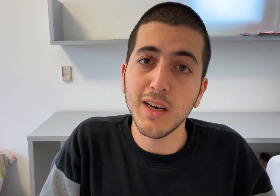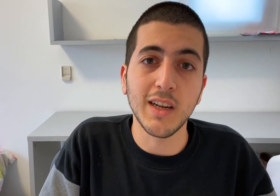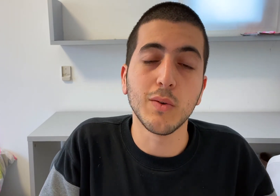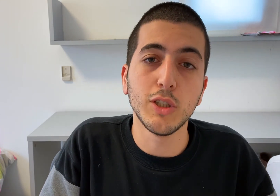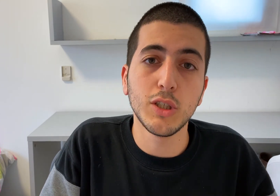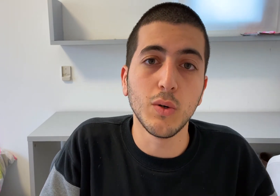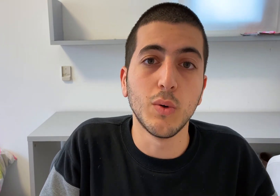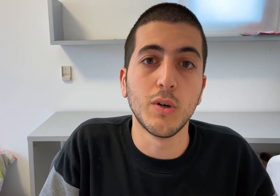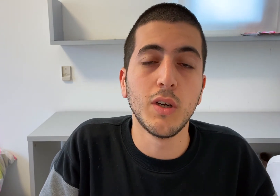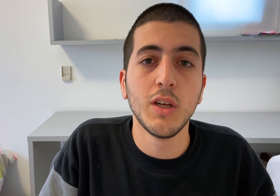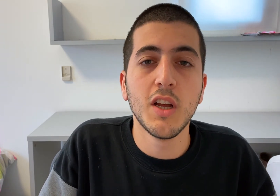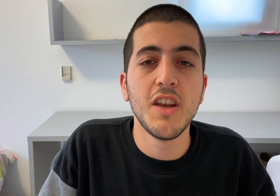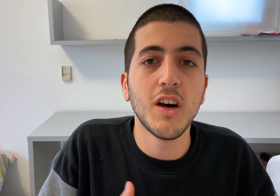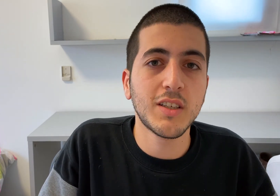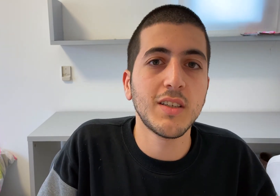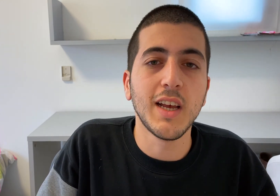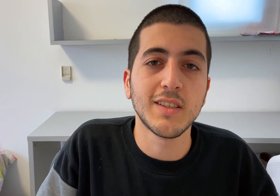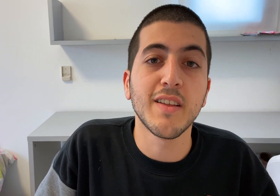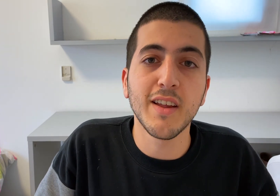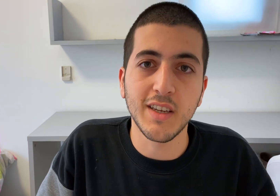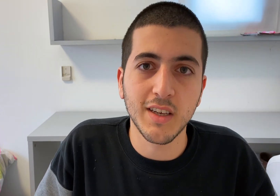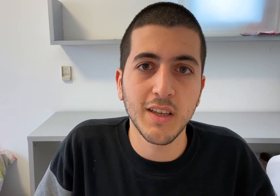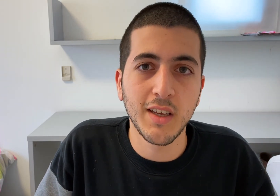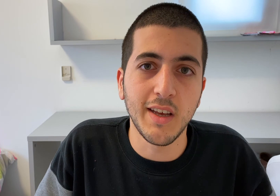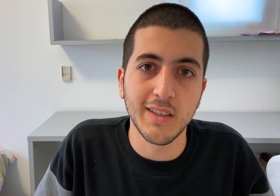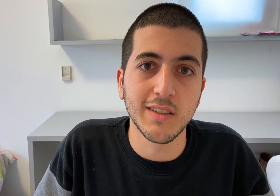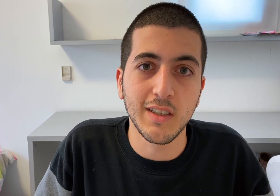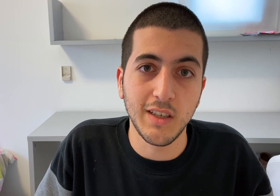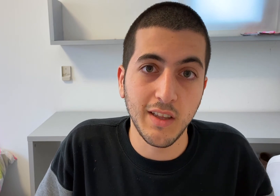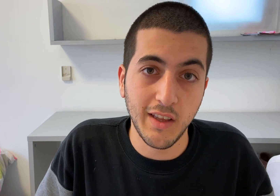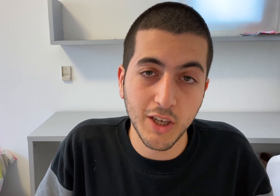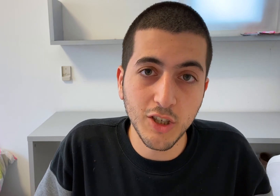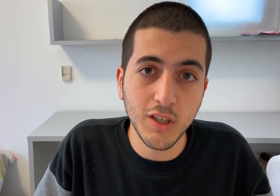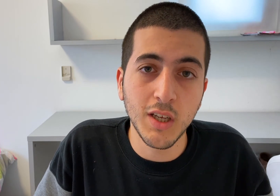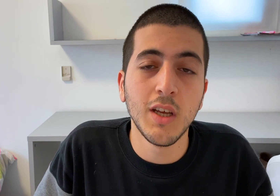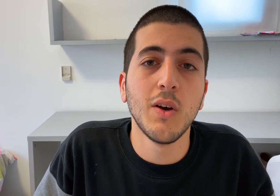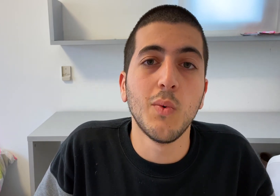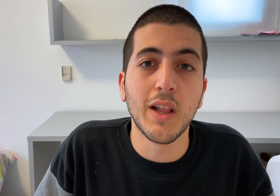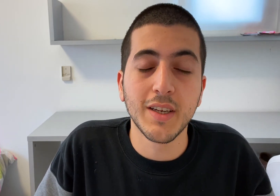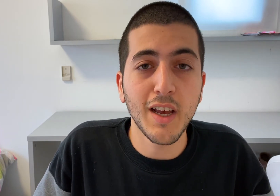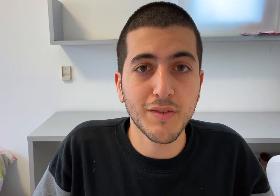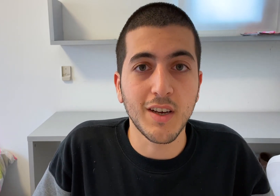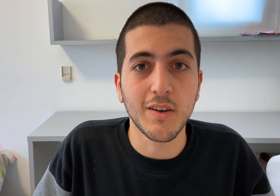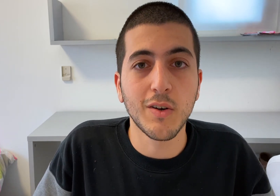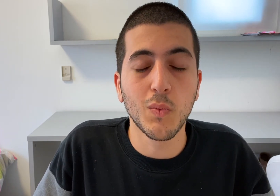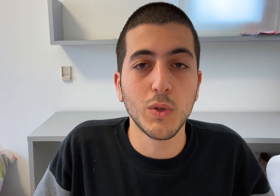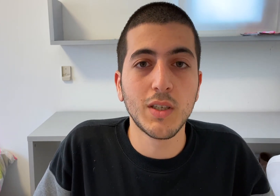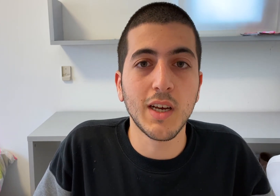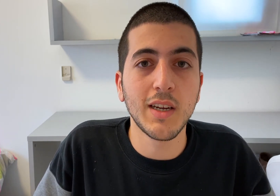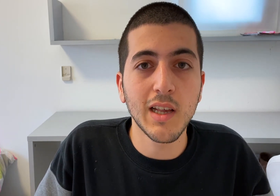signed-language or not as authentic as they could, while the deaf signer would sign as